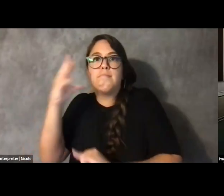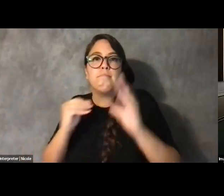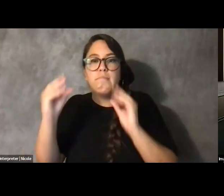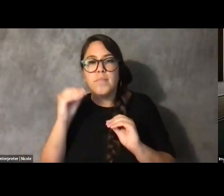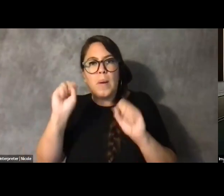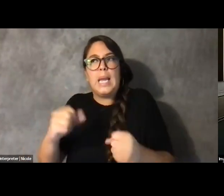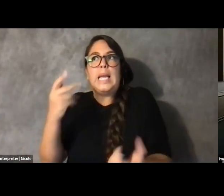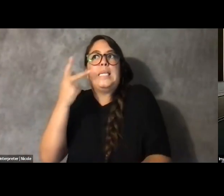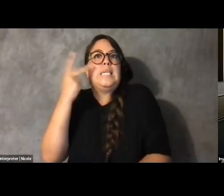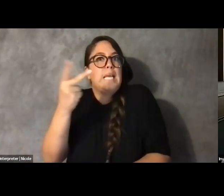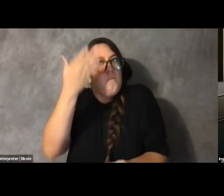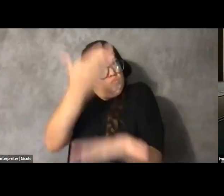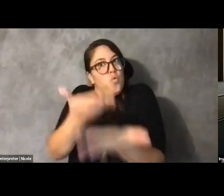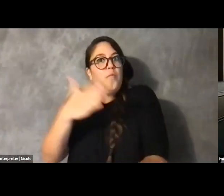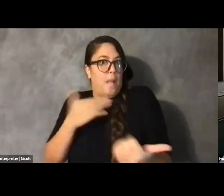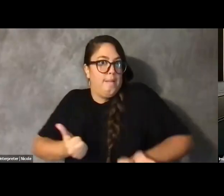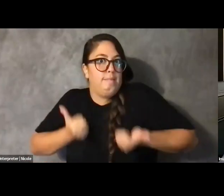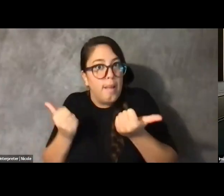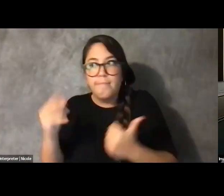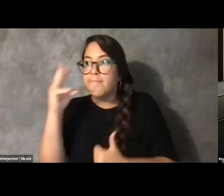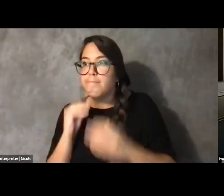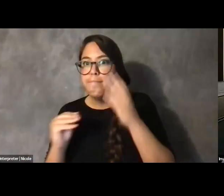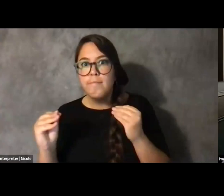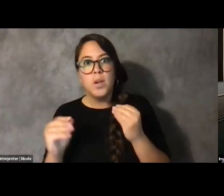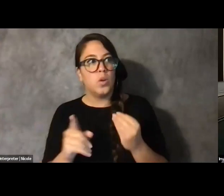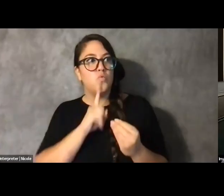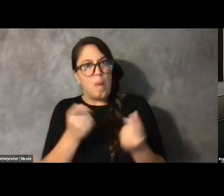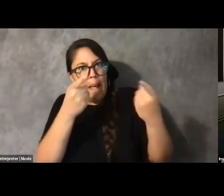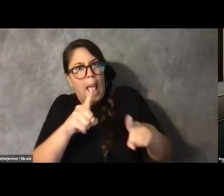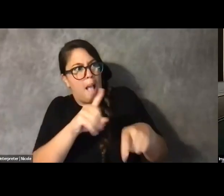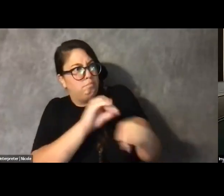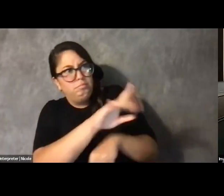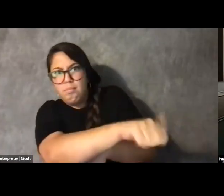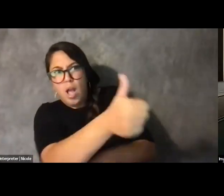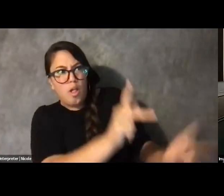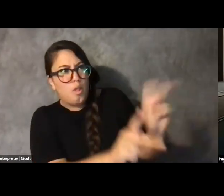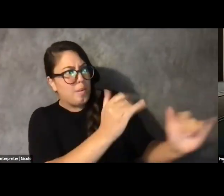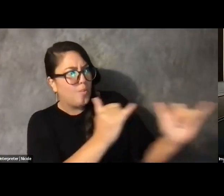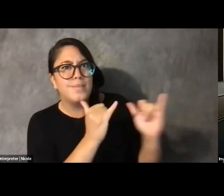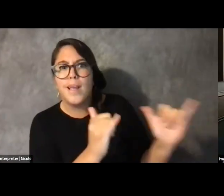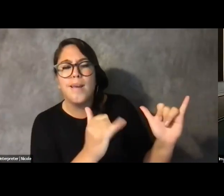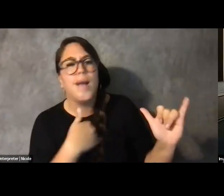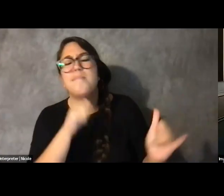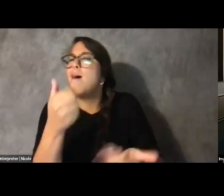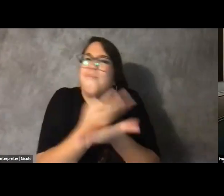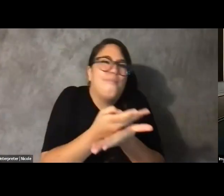that what I was experiencing really did in fact exist. And I'm not losing and I'm not less valuable.